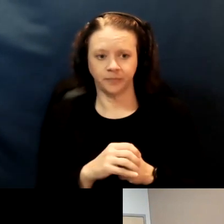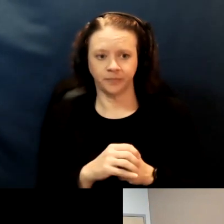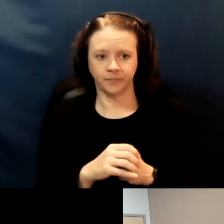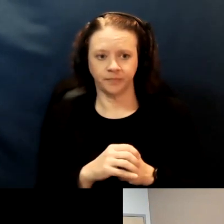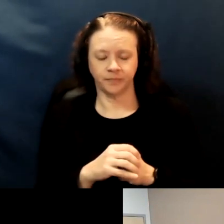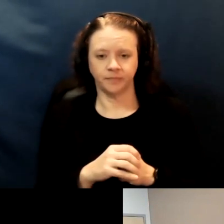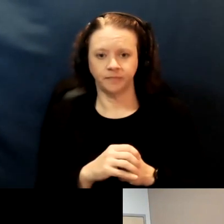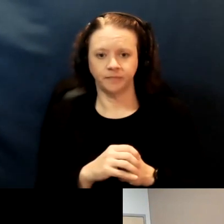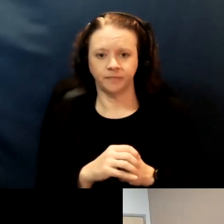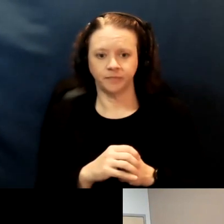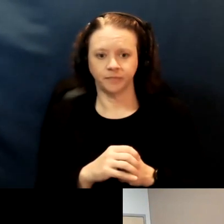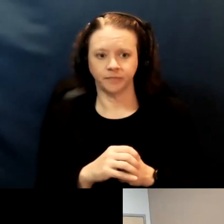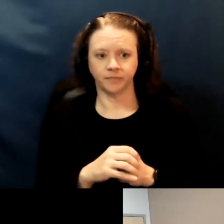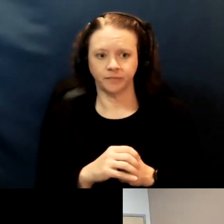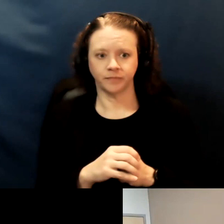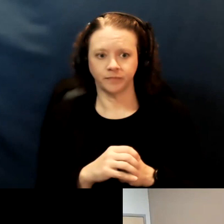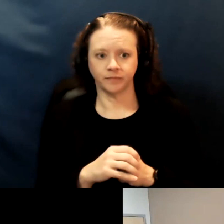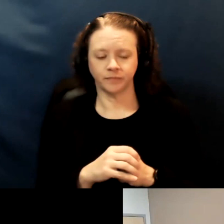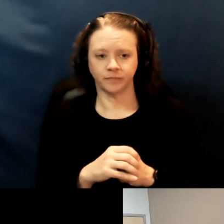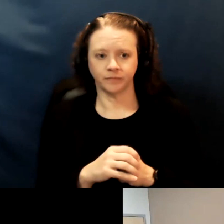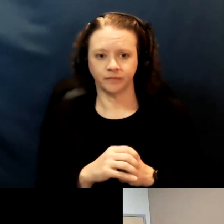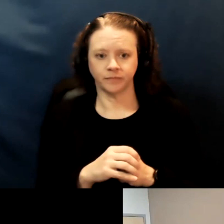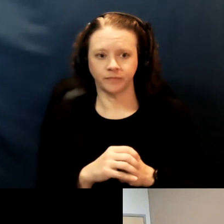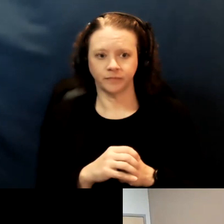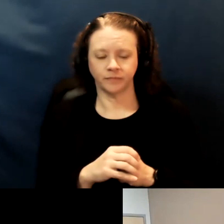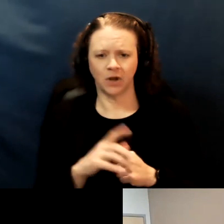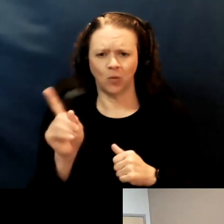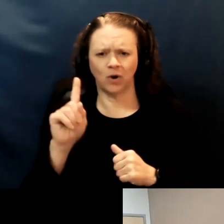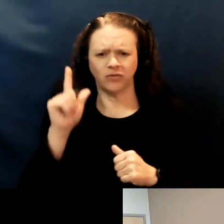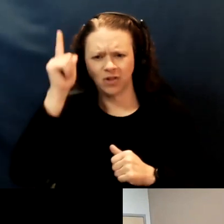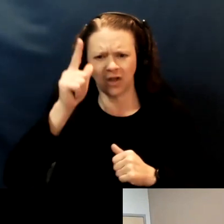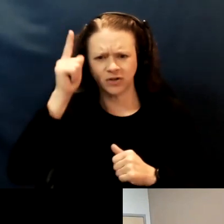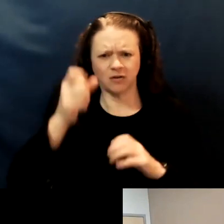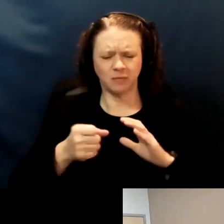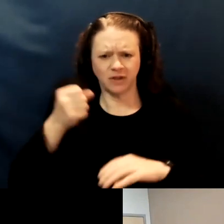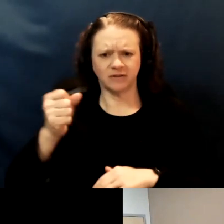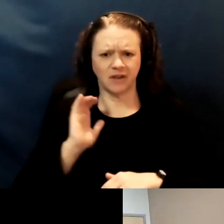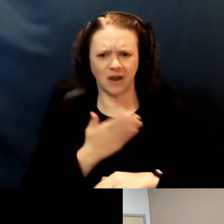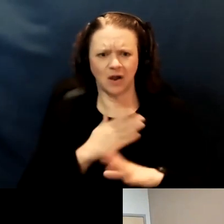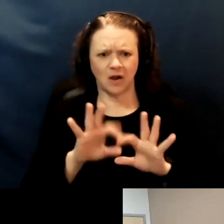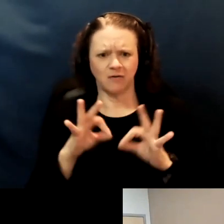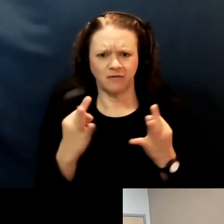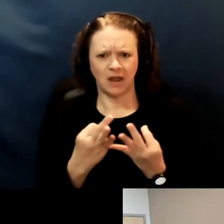The question is, where's the logic of placing our family at risk to get a shot, to lower our risk?